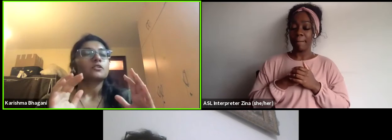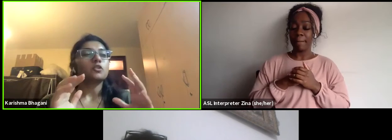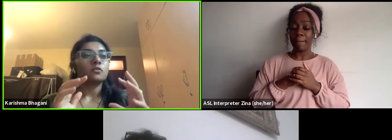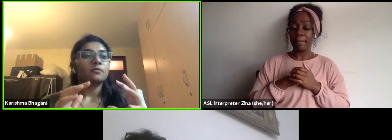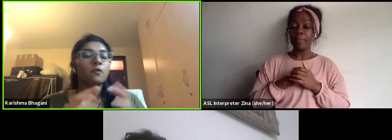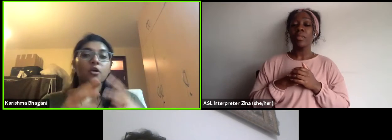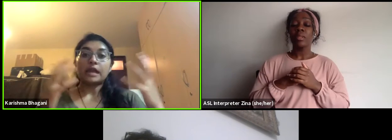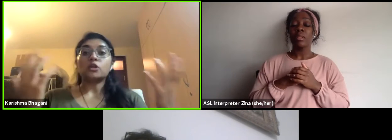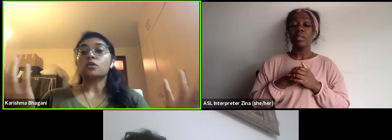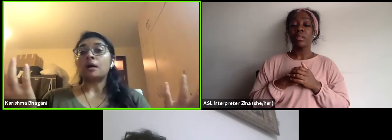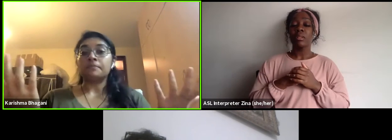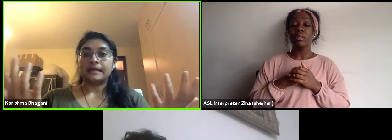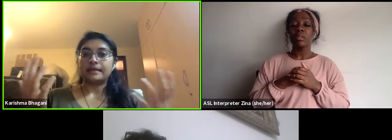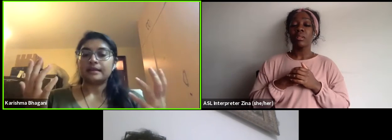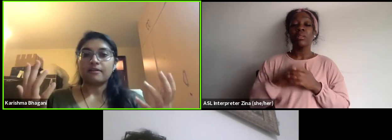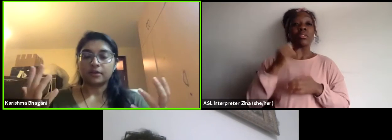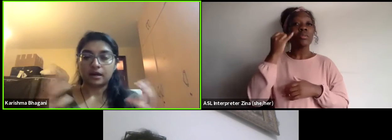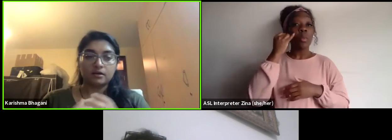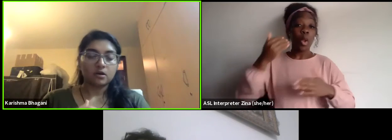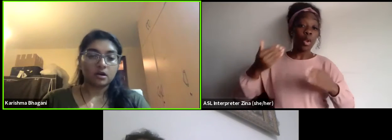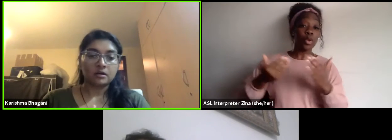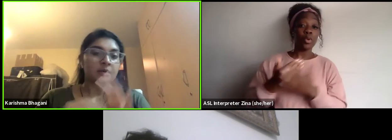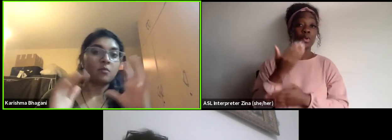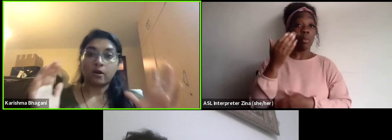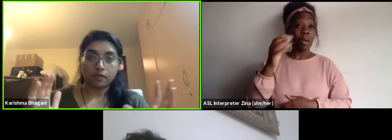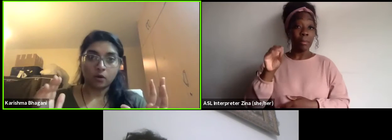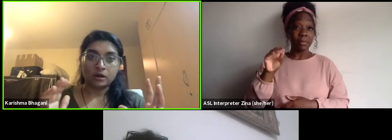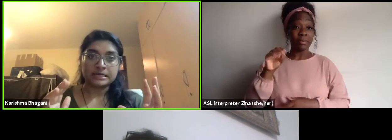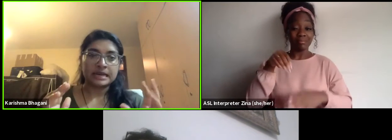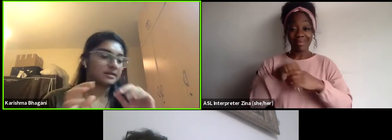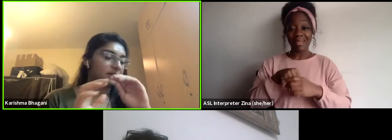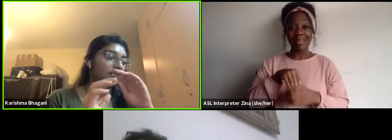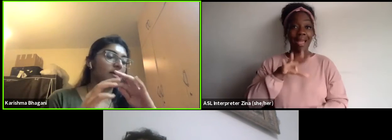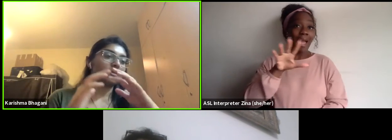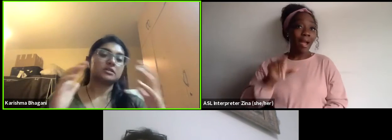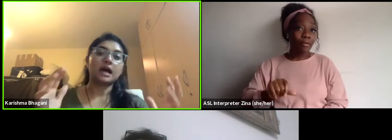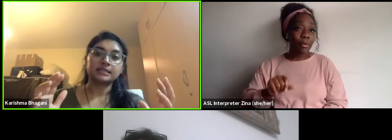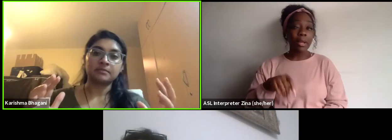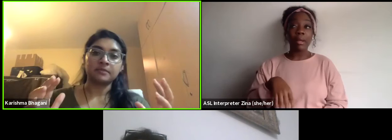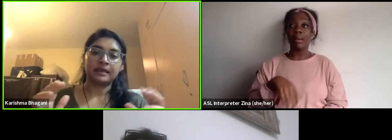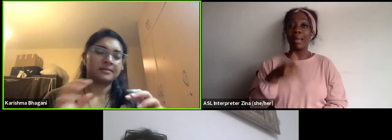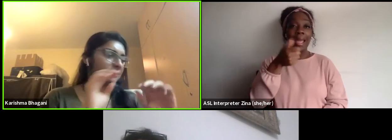so for a new company in Africa or somewhere on the continent if I were to start something...